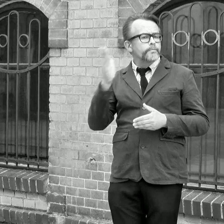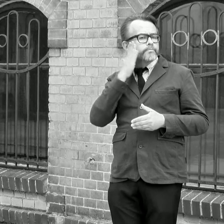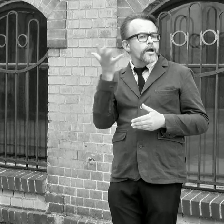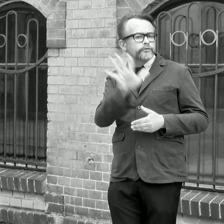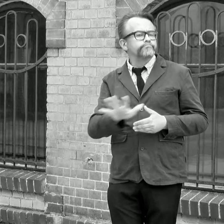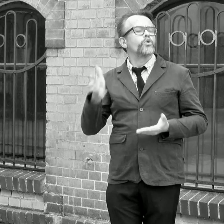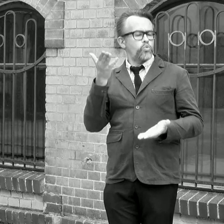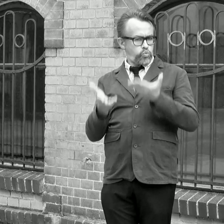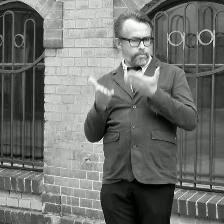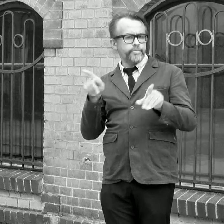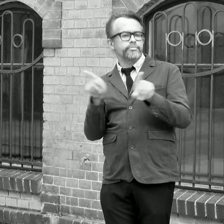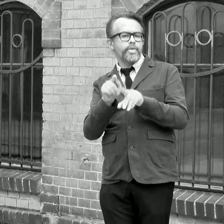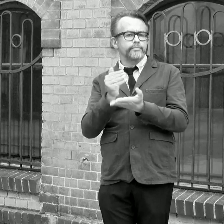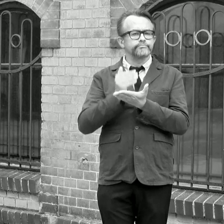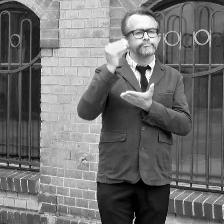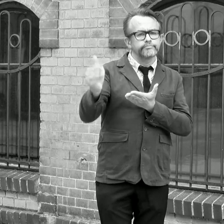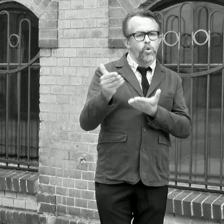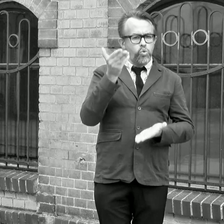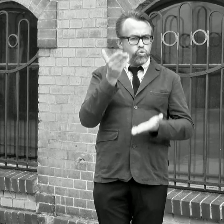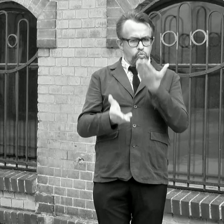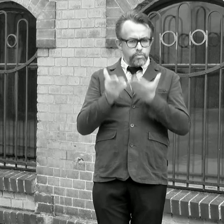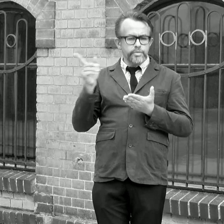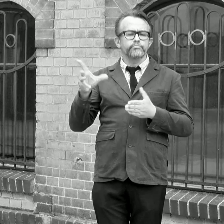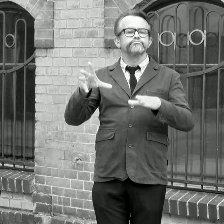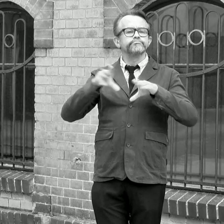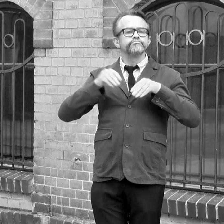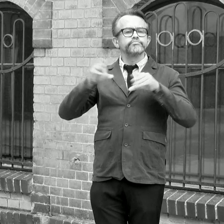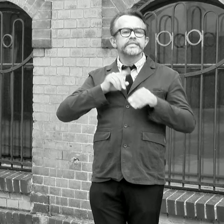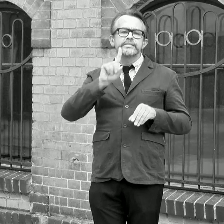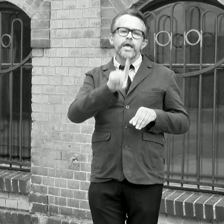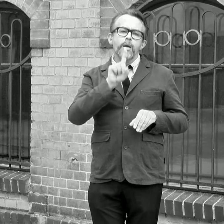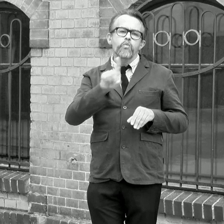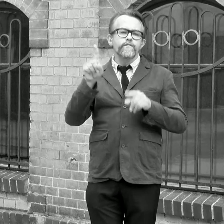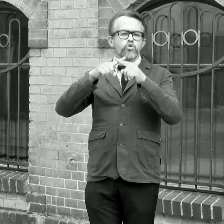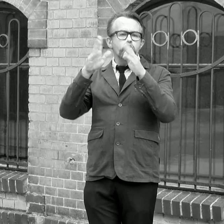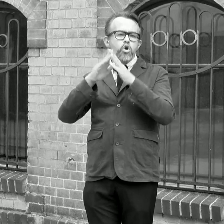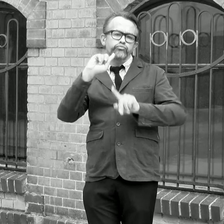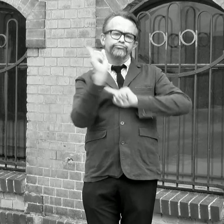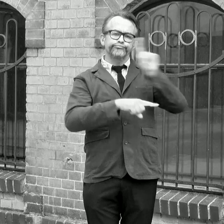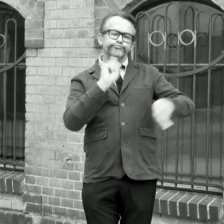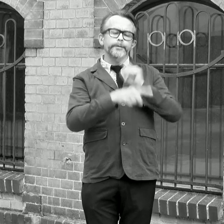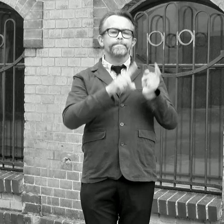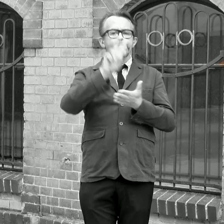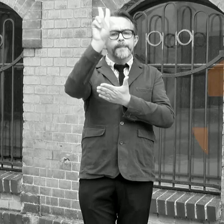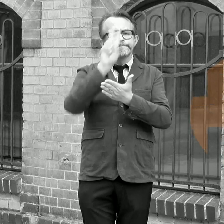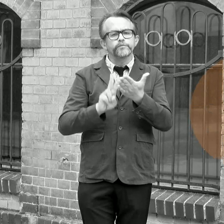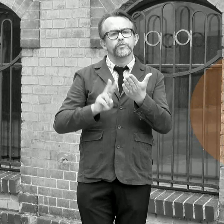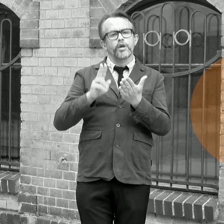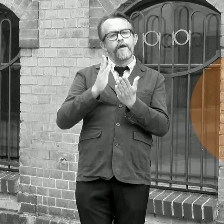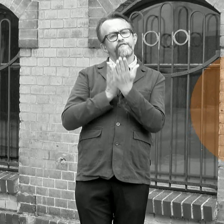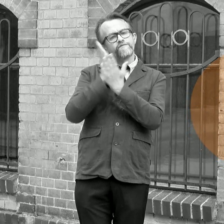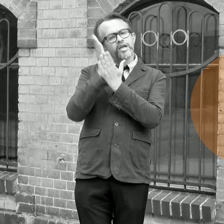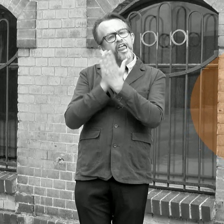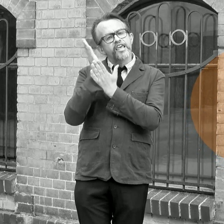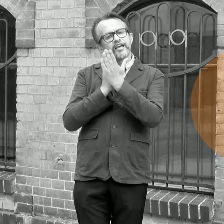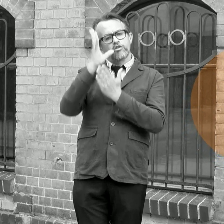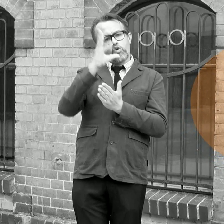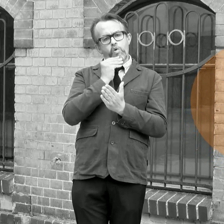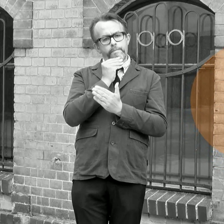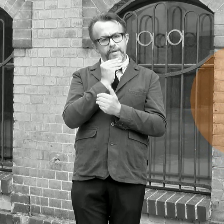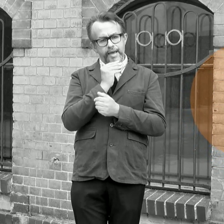There he painted pictures for municipal churches, as well as from surroundings of the Lublin Province.